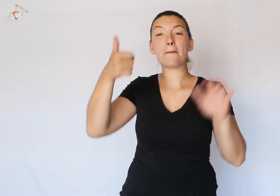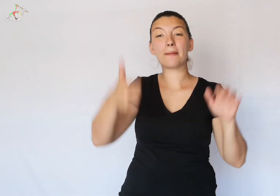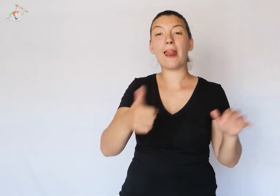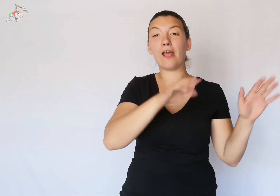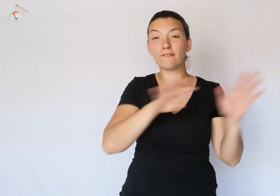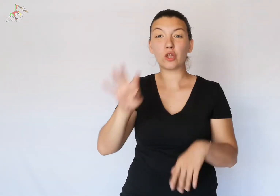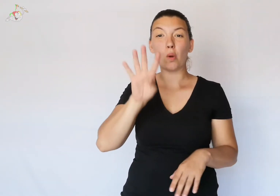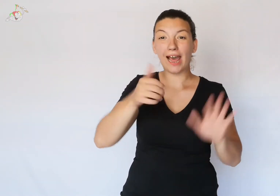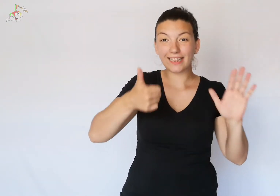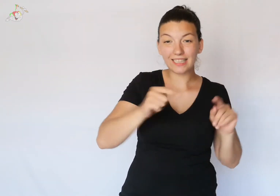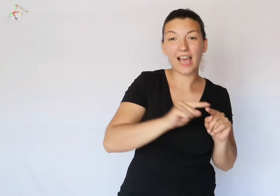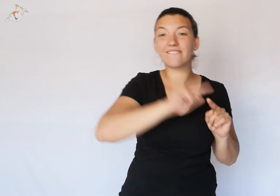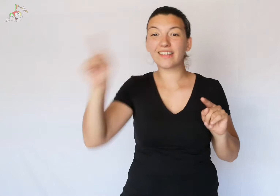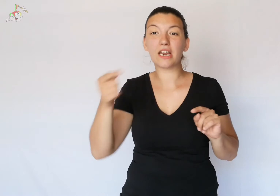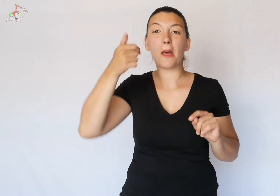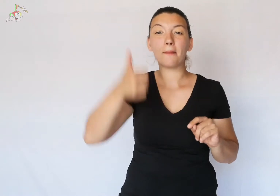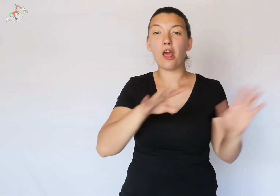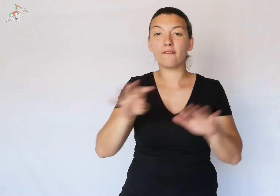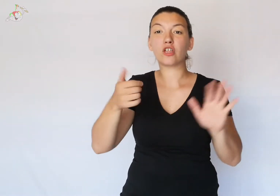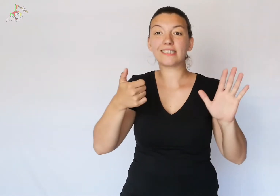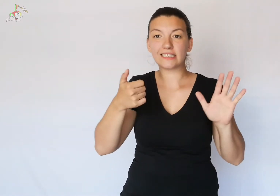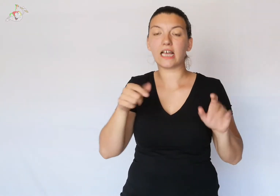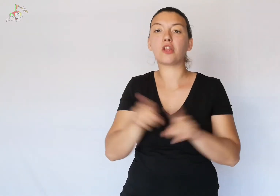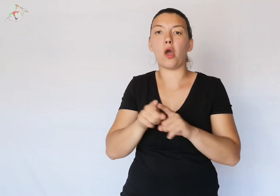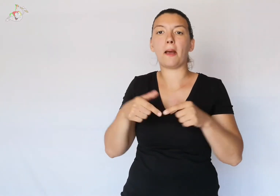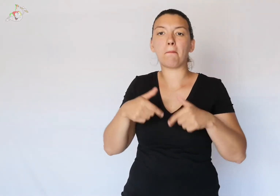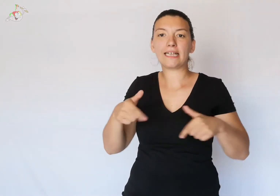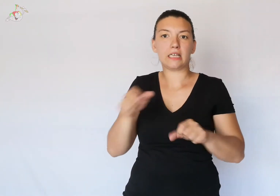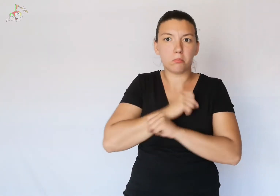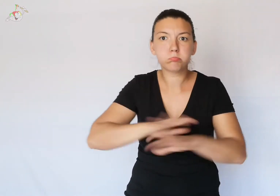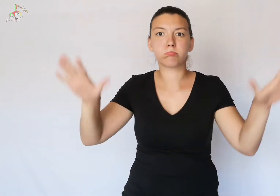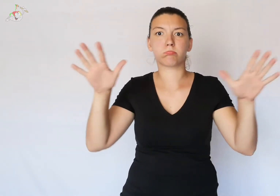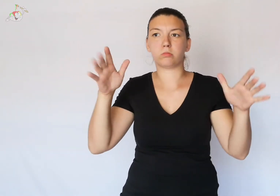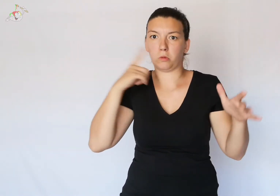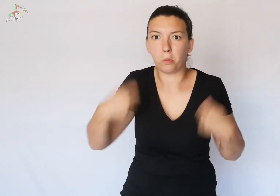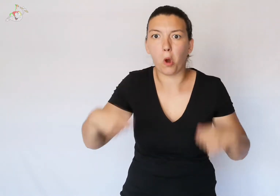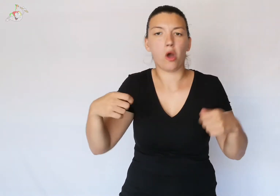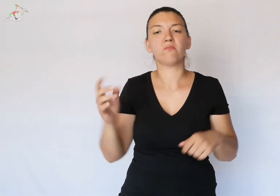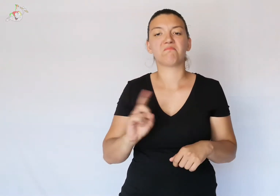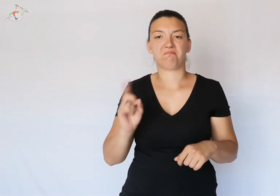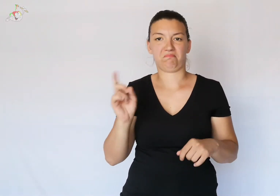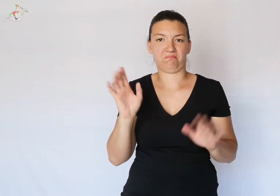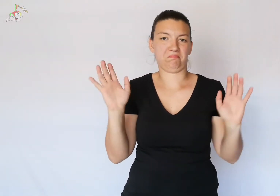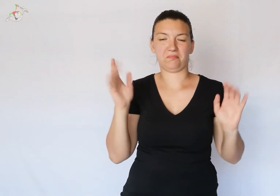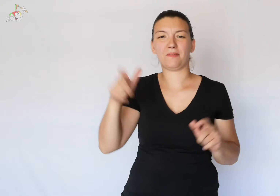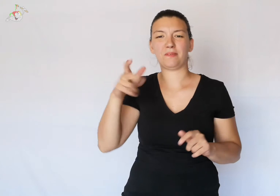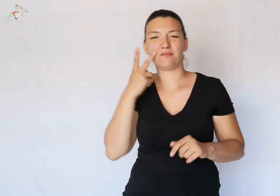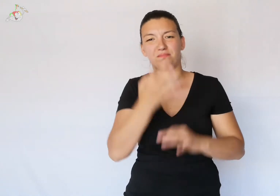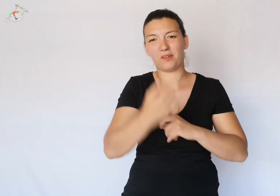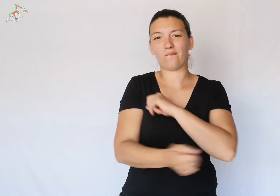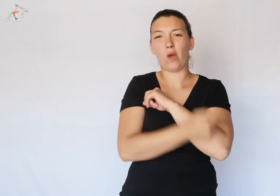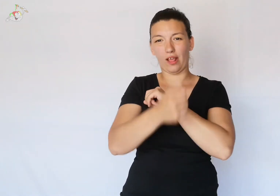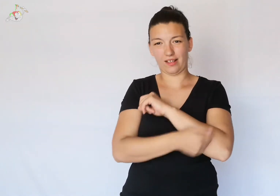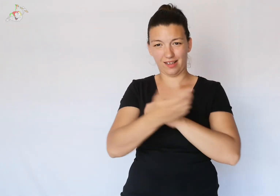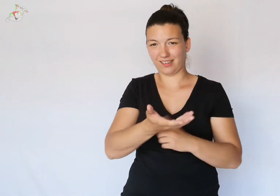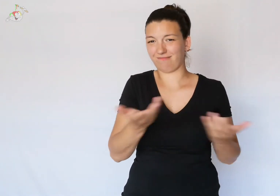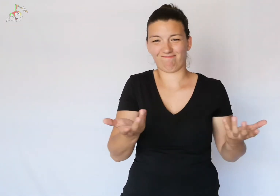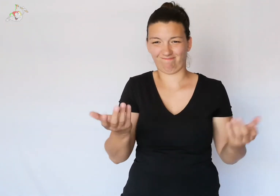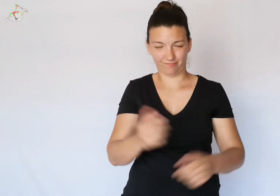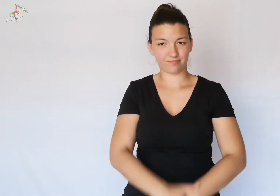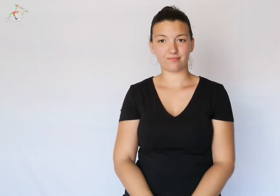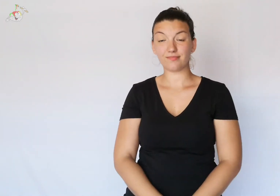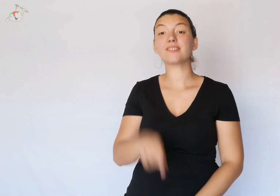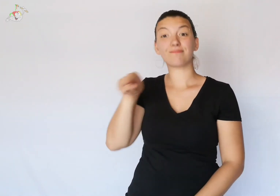From 1946 to 1960 the bikini did not spread quickly, because it was considered vulgar.